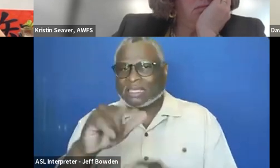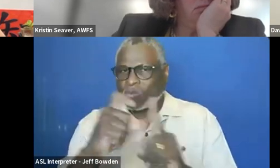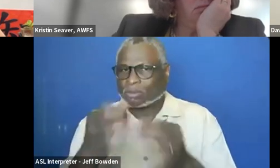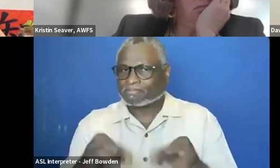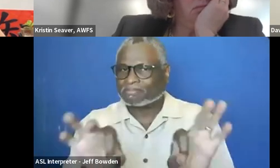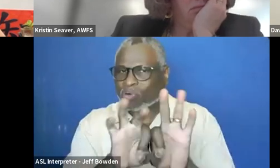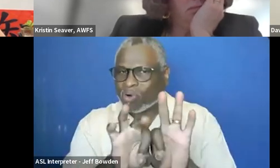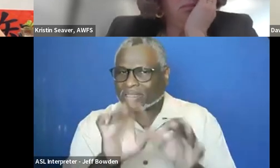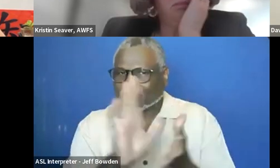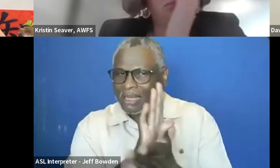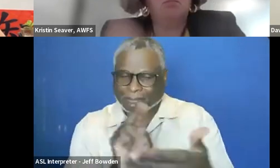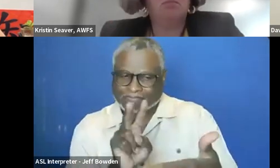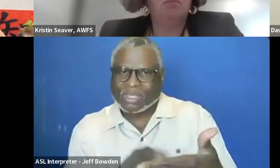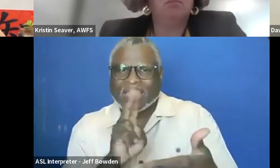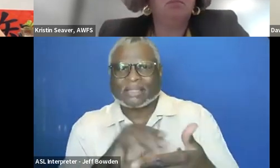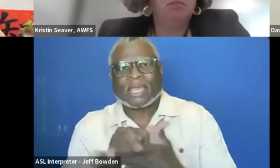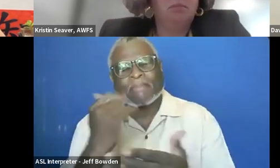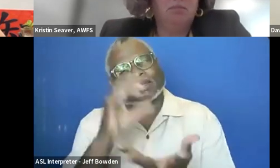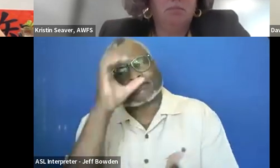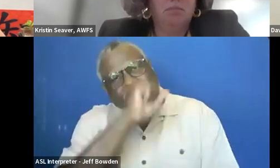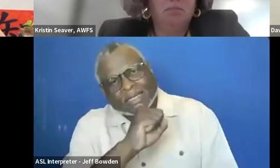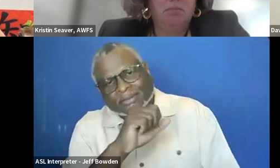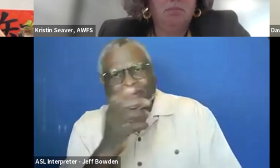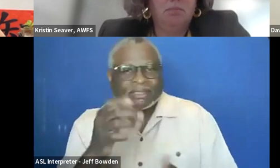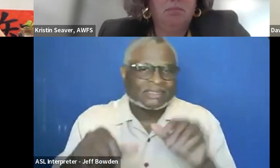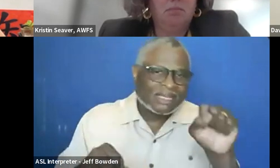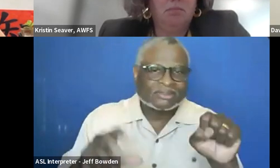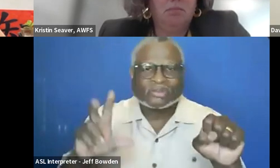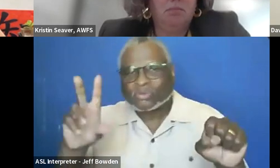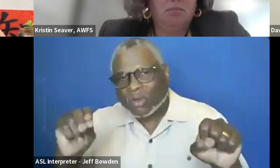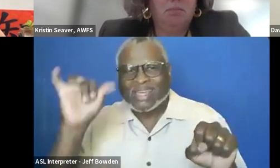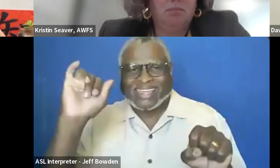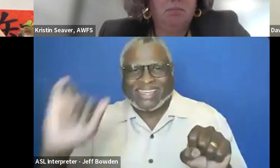and makes kind of an educated guess, sort of a yes/no as whereas the attribute is true or false.